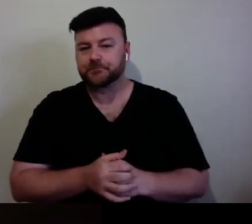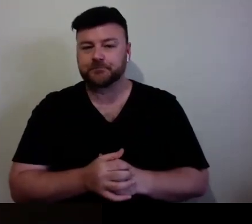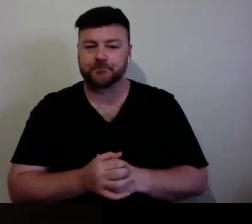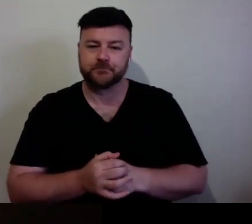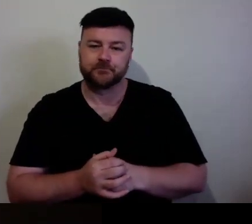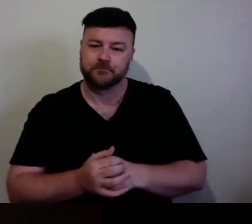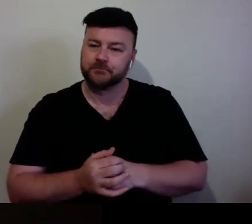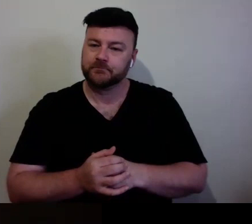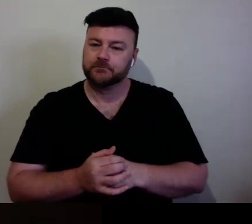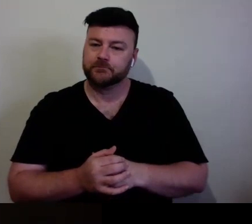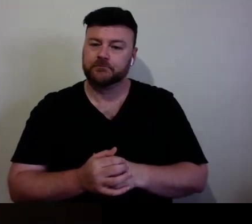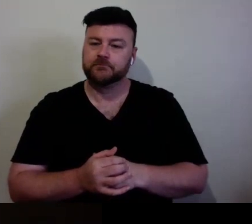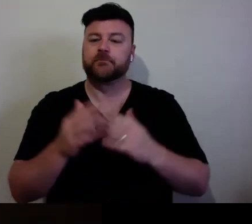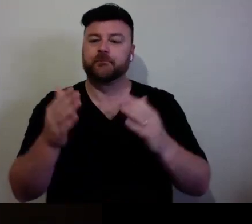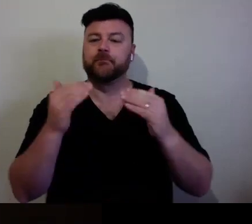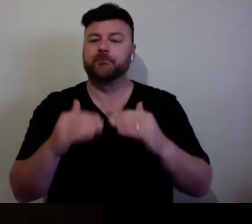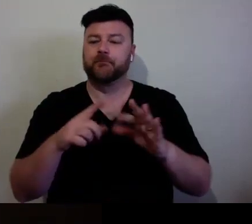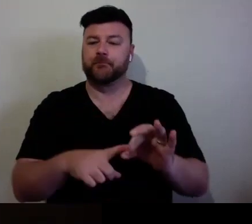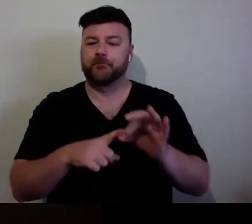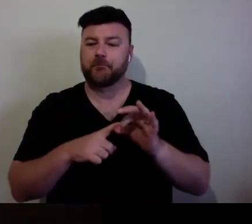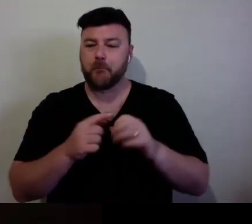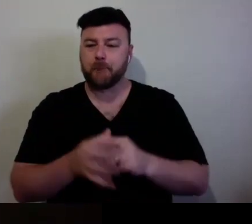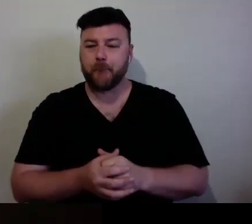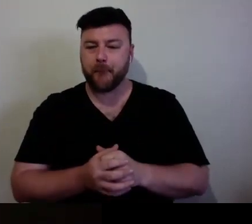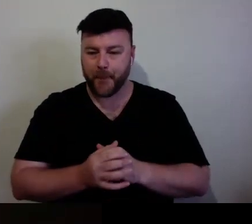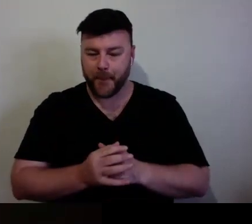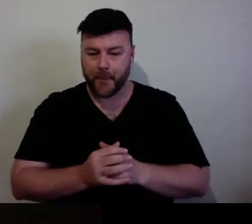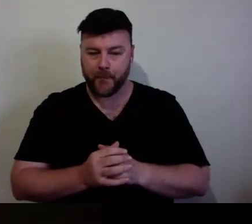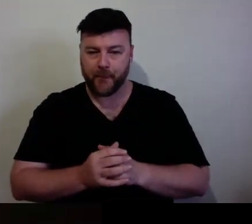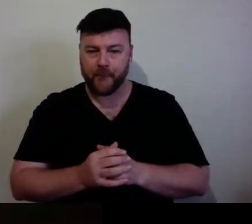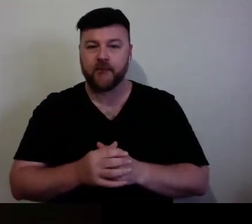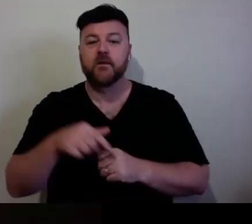Shall we move on to the next question?